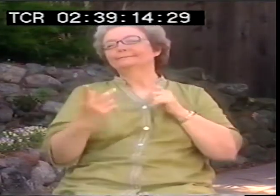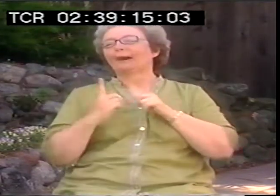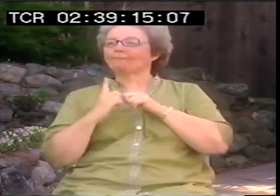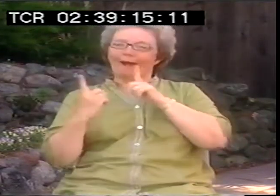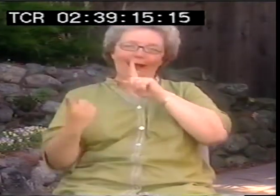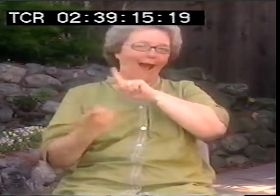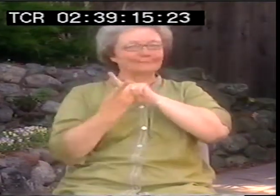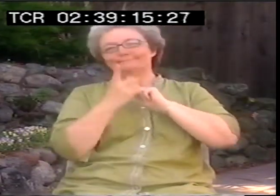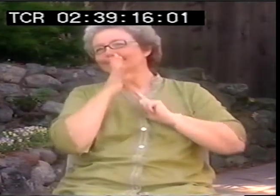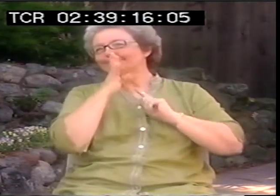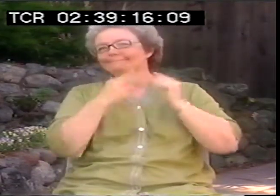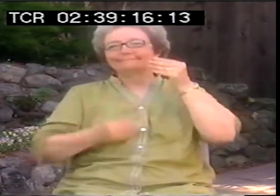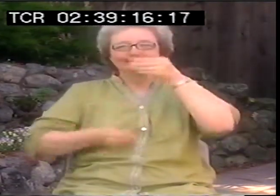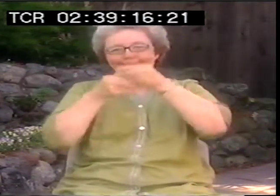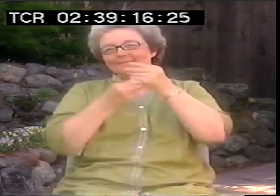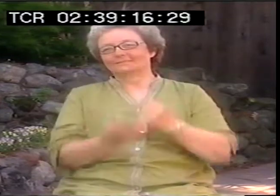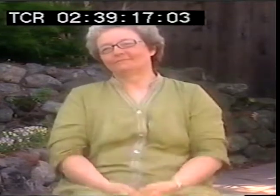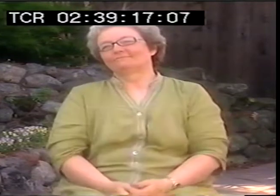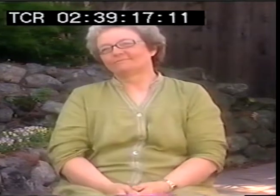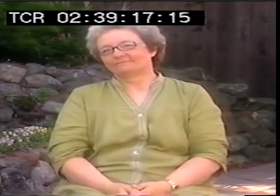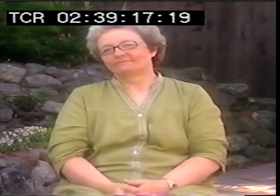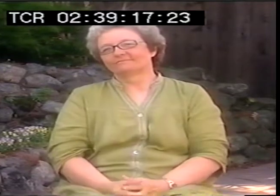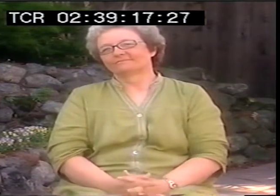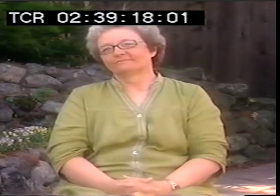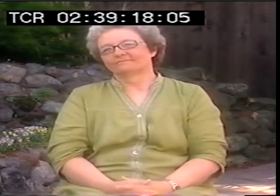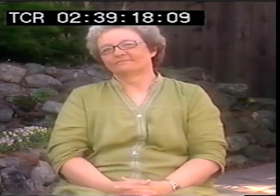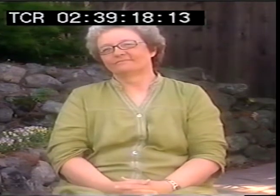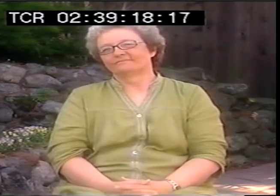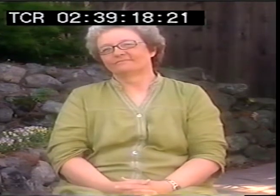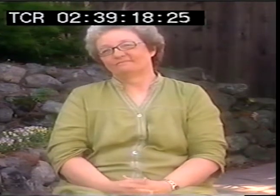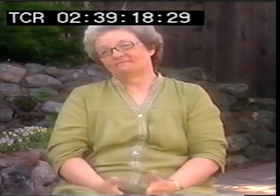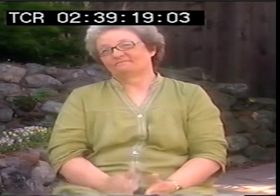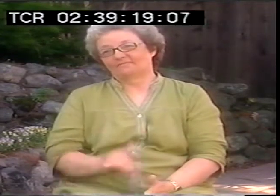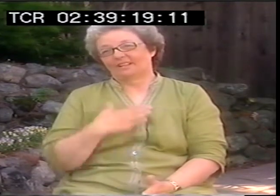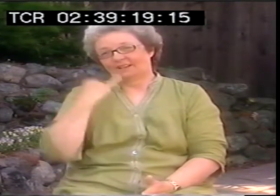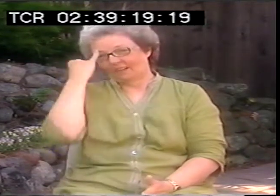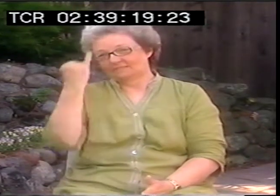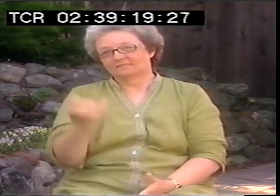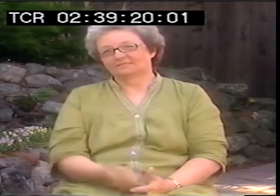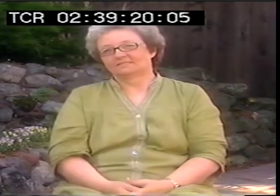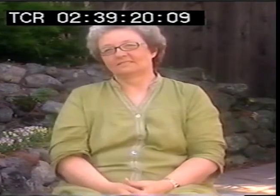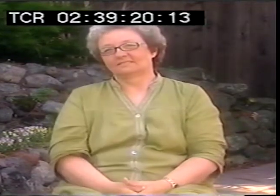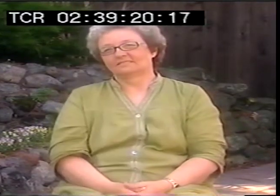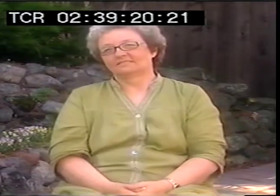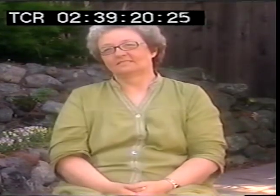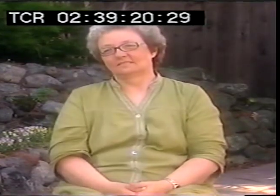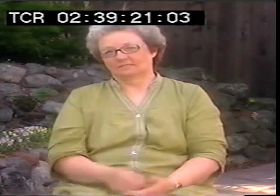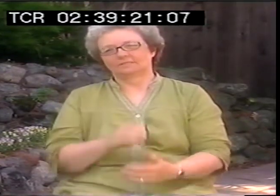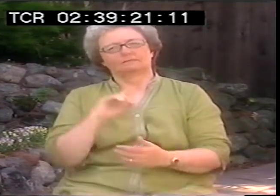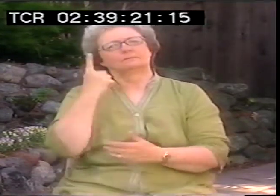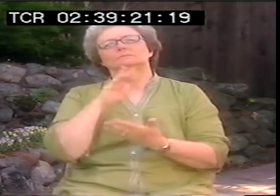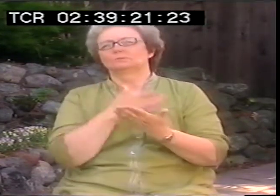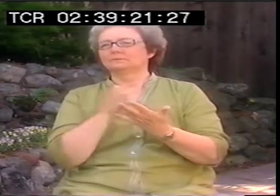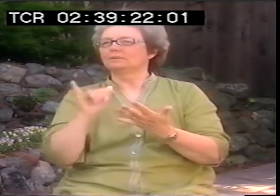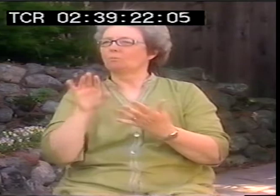The very, very, very last thing I'd say for hearing people to understand a film like what you're making is to have a voiceover. That's my idea.